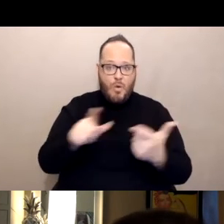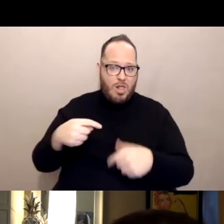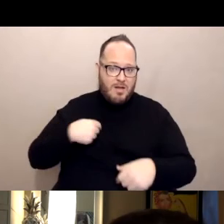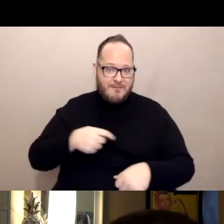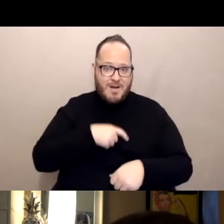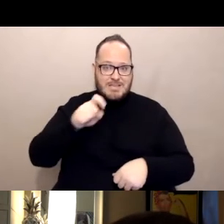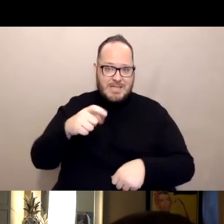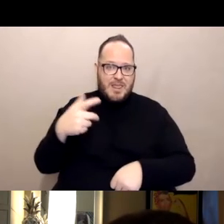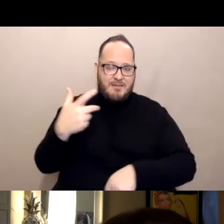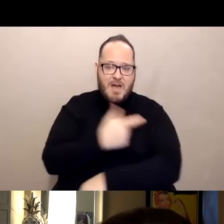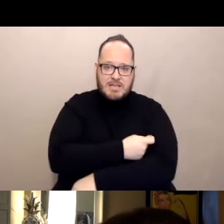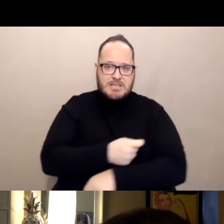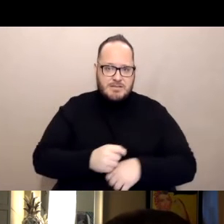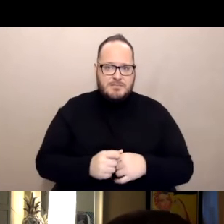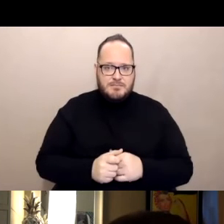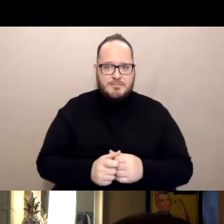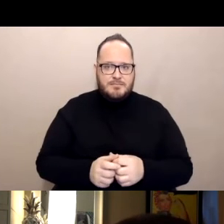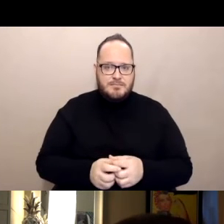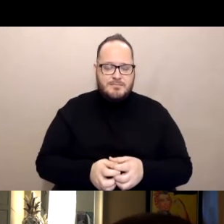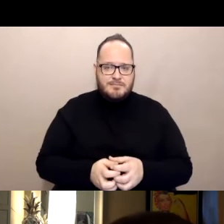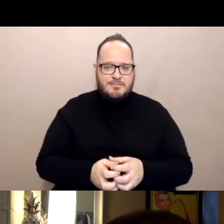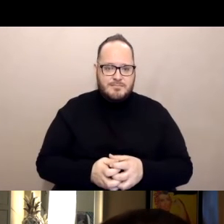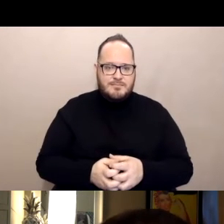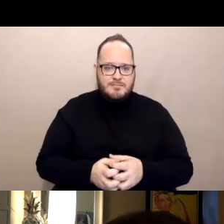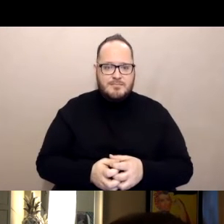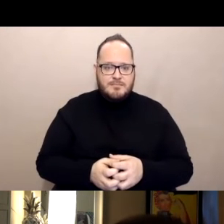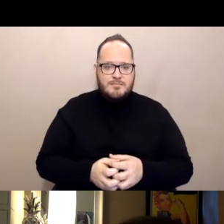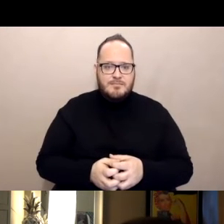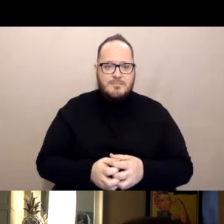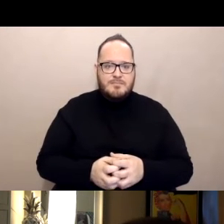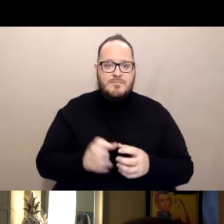So tensions are running high.